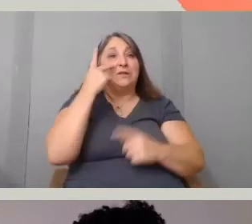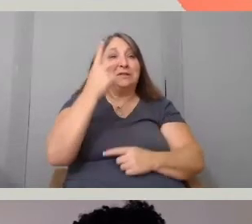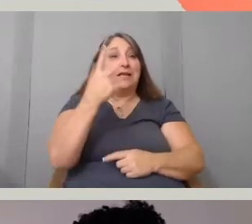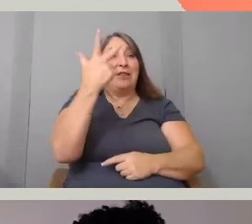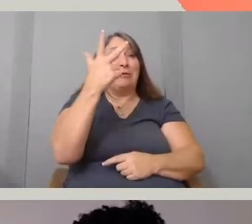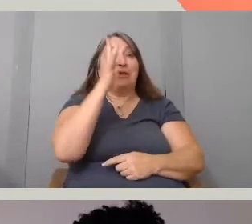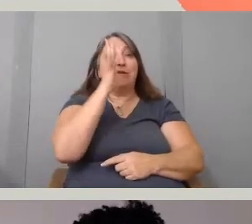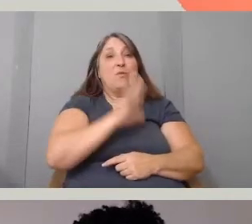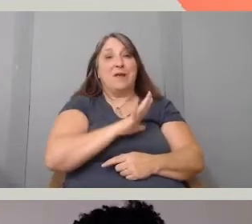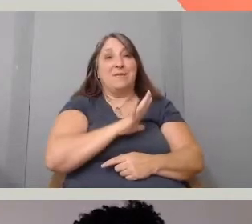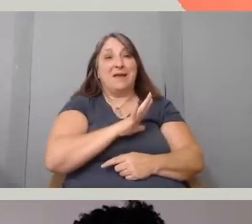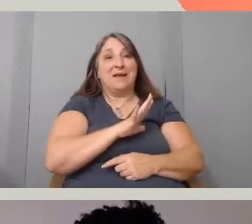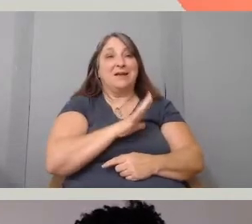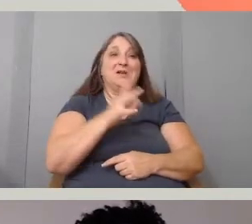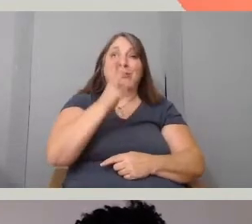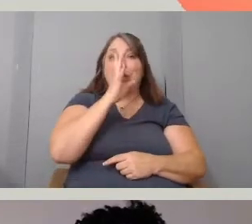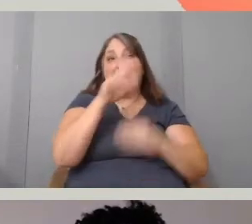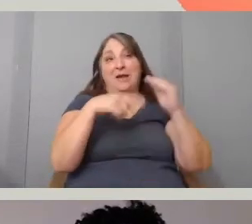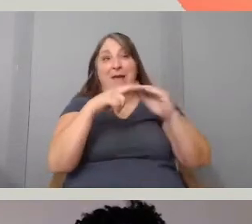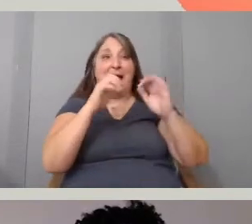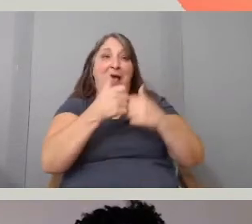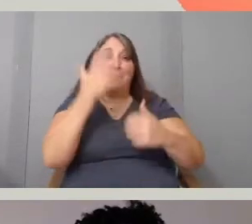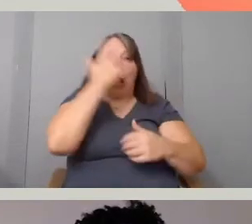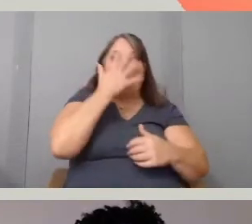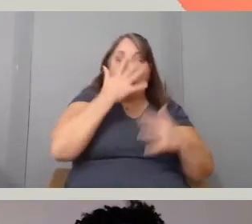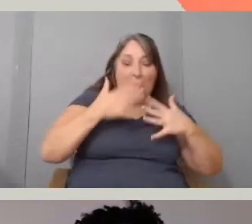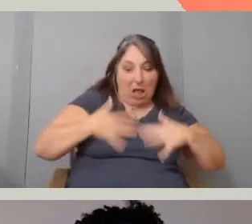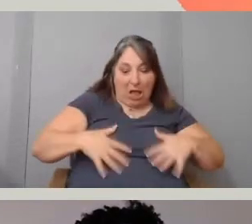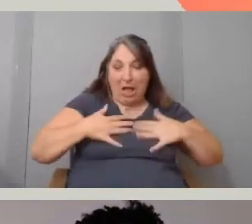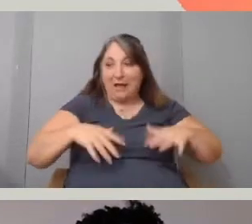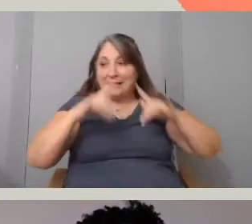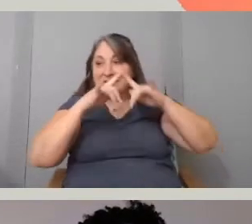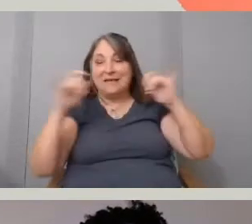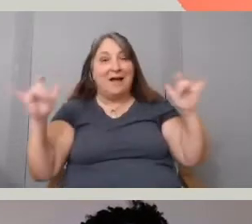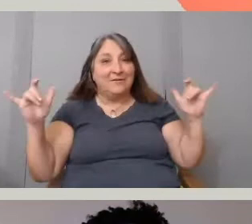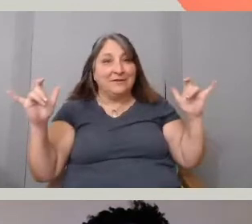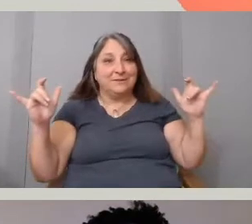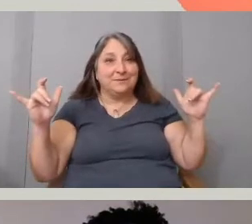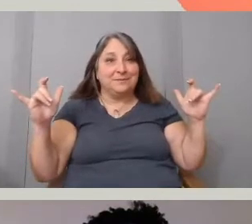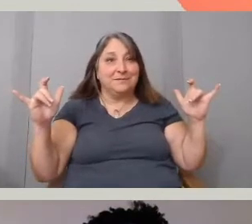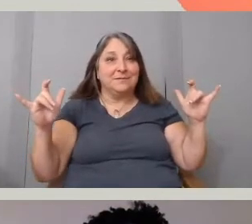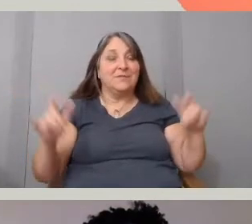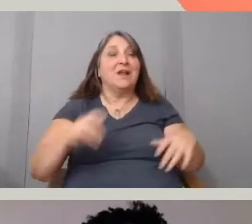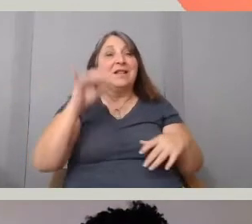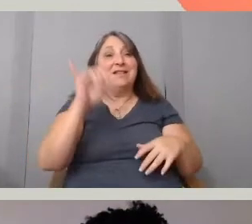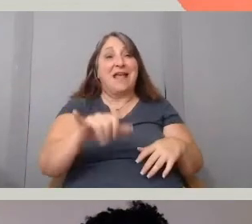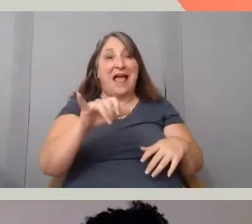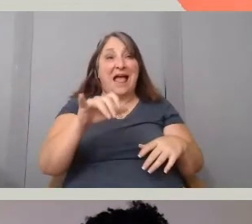about how they look, et cetera, et cetera. That scene was actually theater,